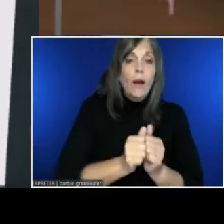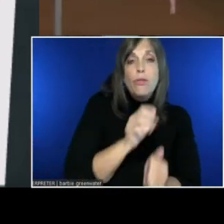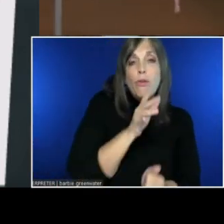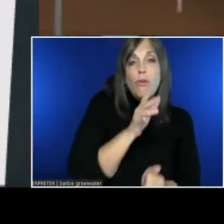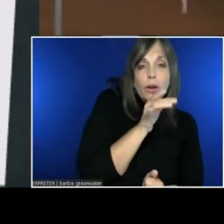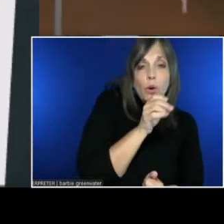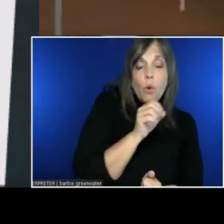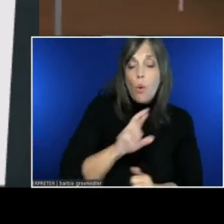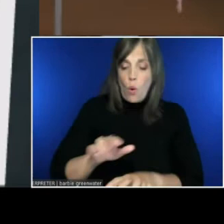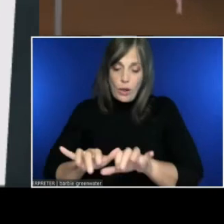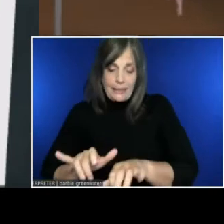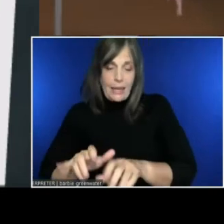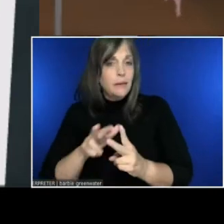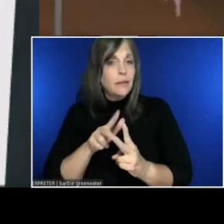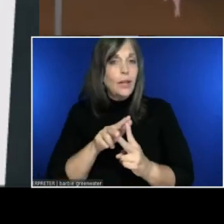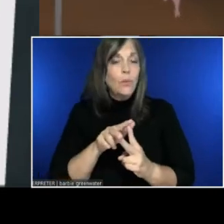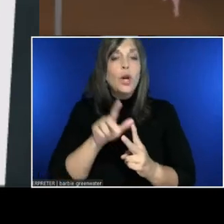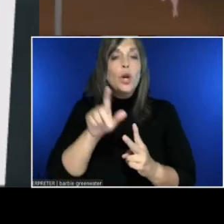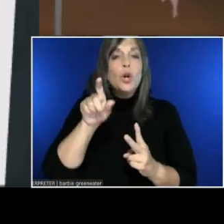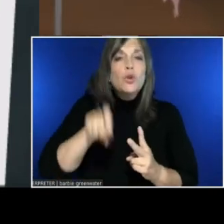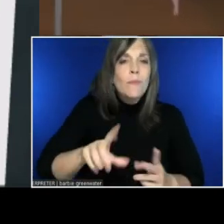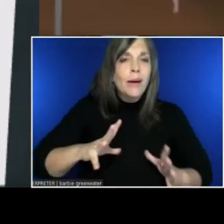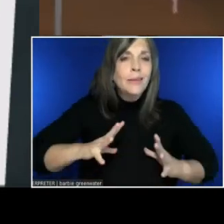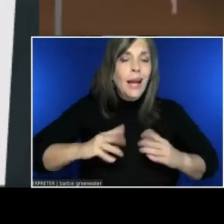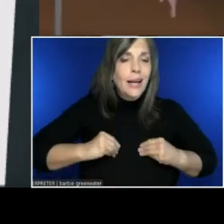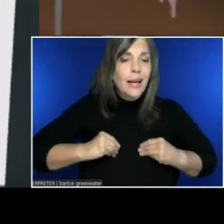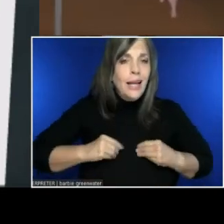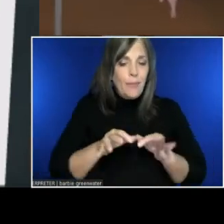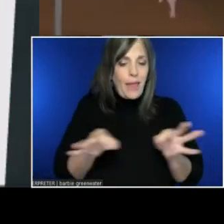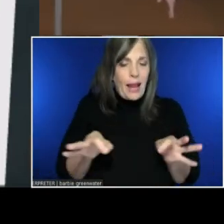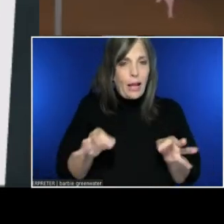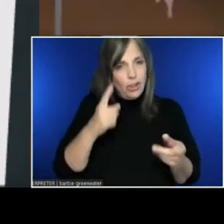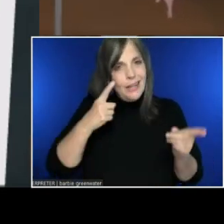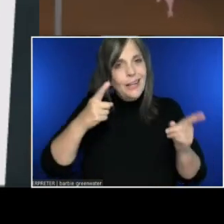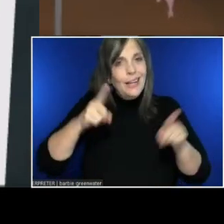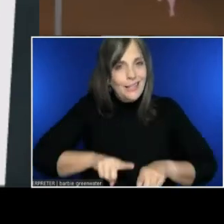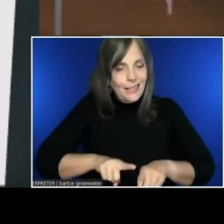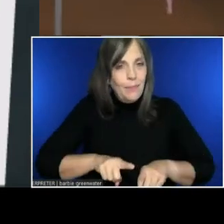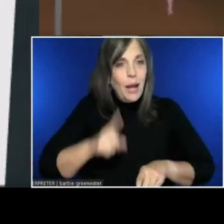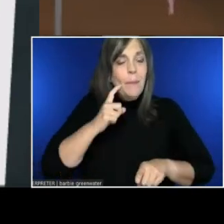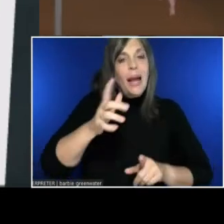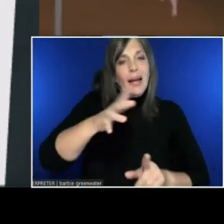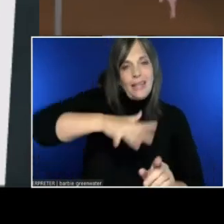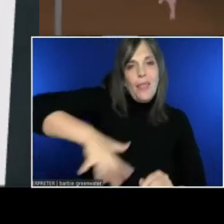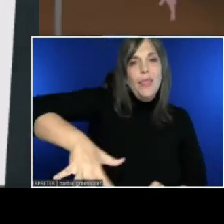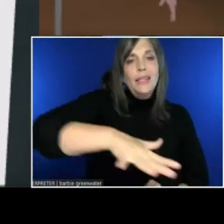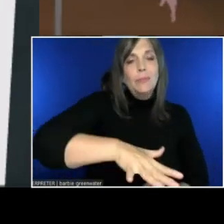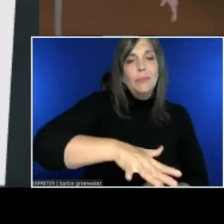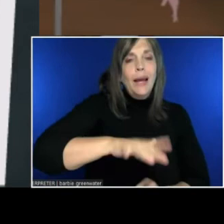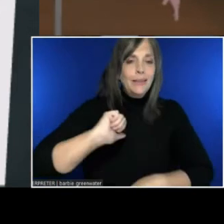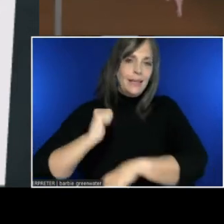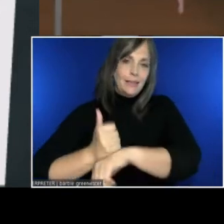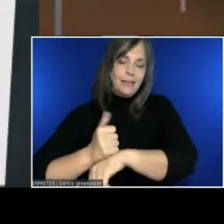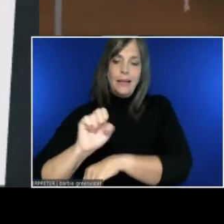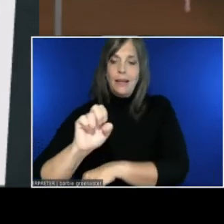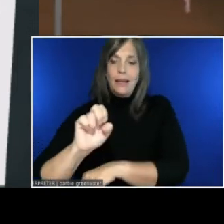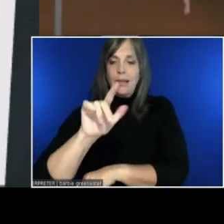you must accept the captions consent prompt. Because this space is caption-enabled. And you can stay muted if you want.